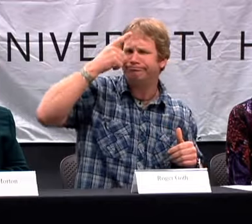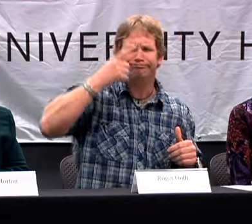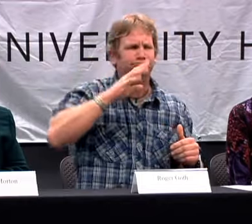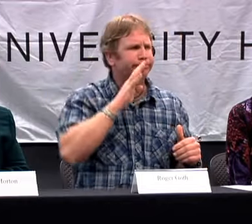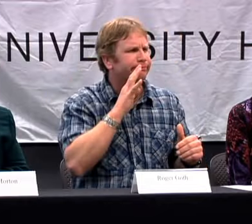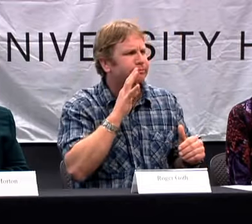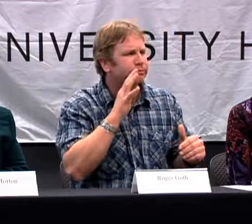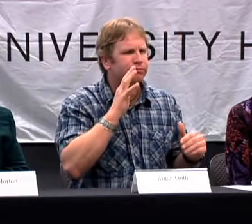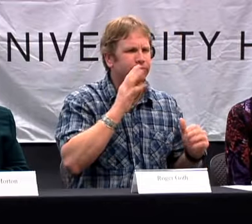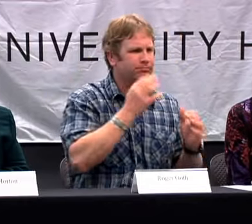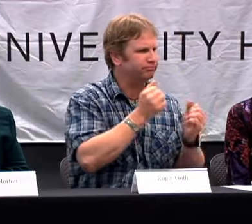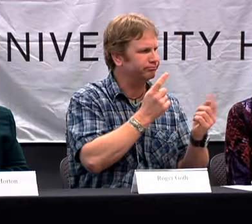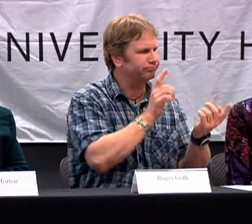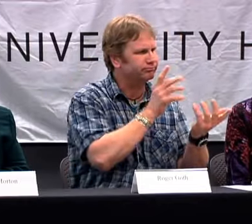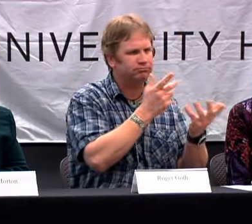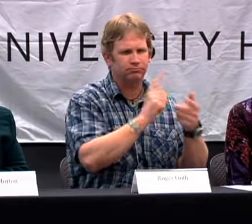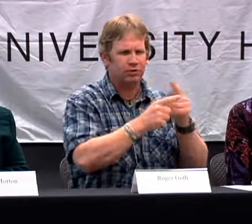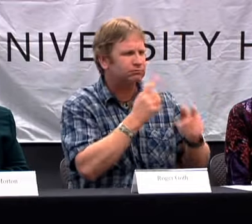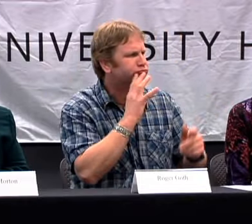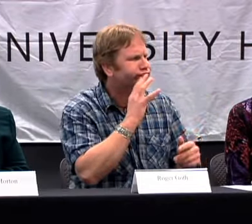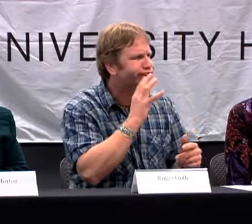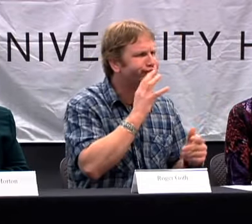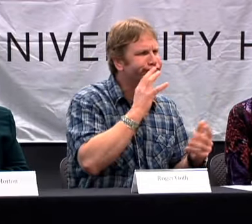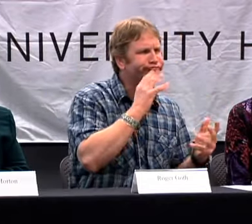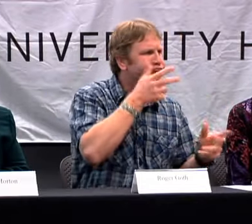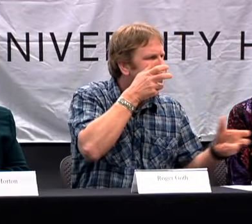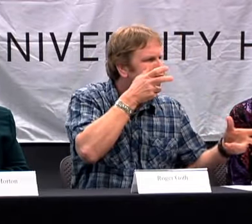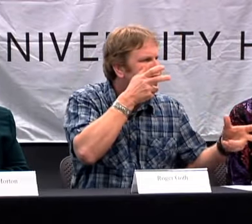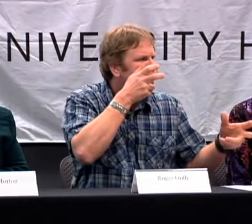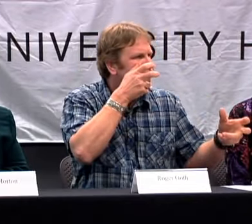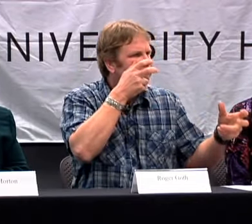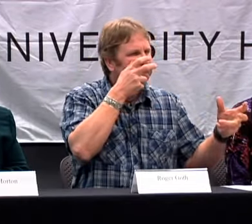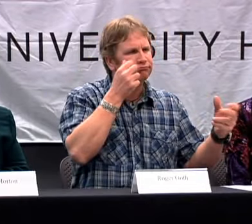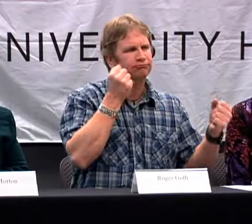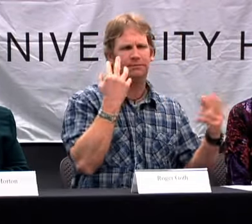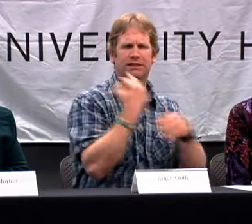YEARS GROWING UP, YOU KNOW, I THOUGHT I WAS HEARING AND SPEAKING